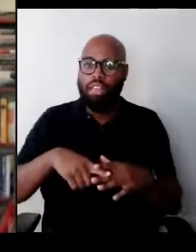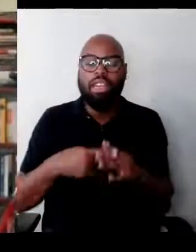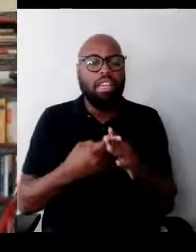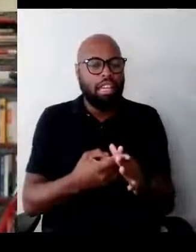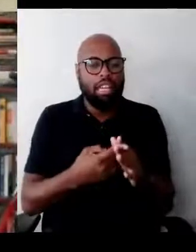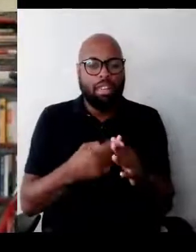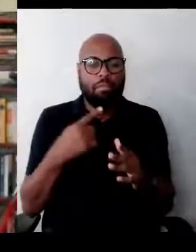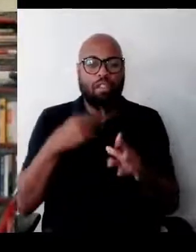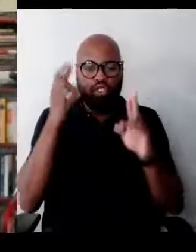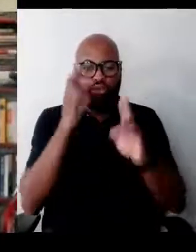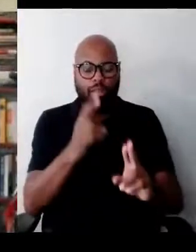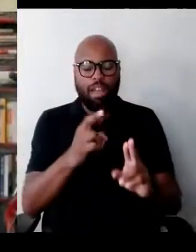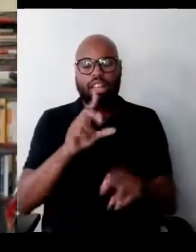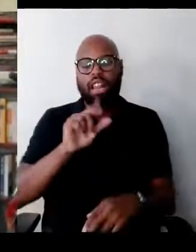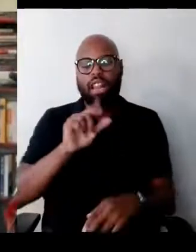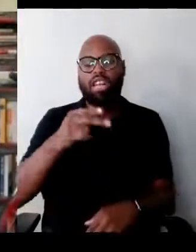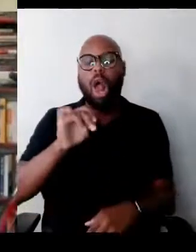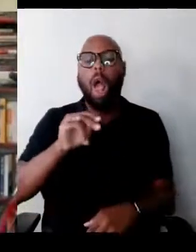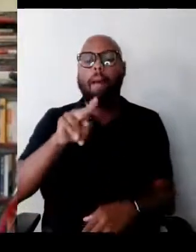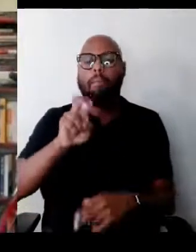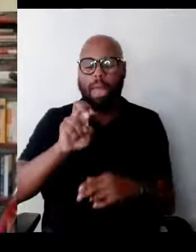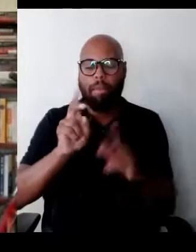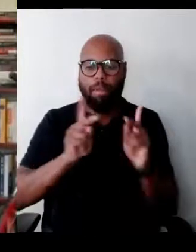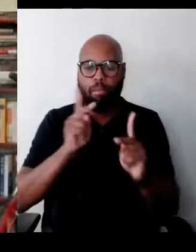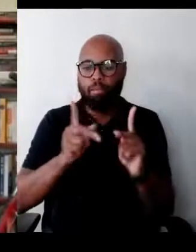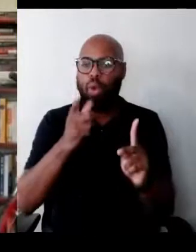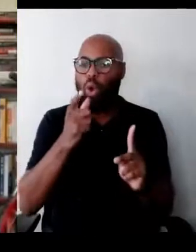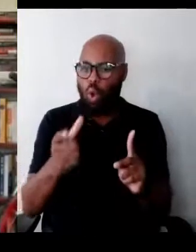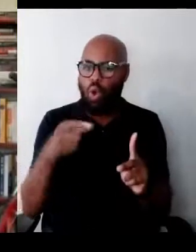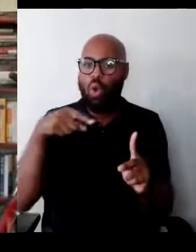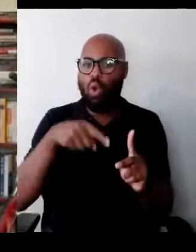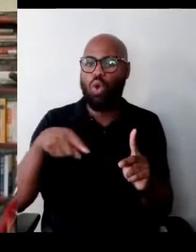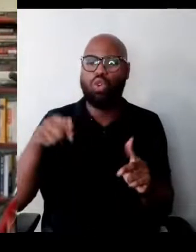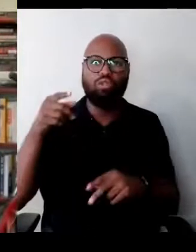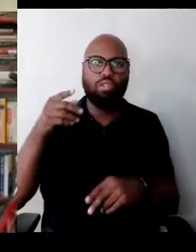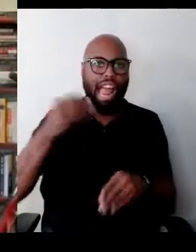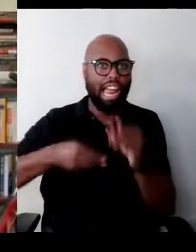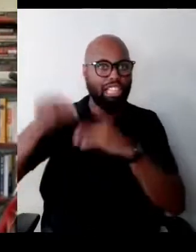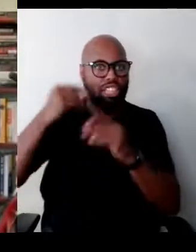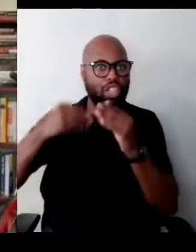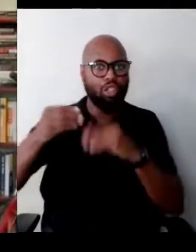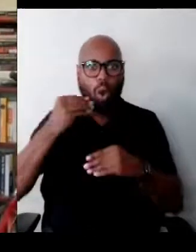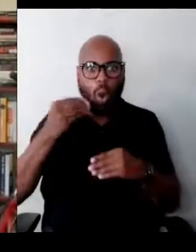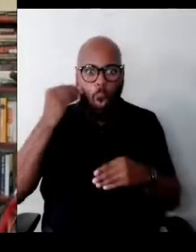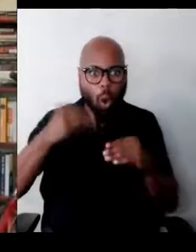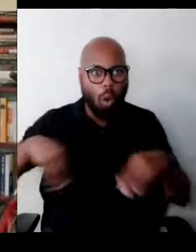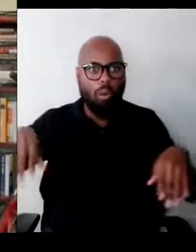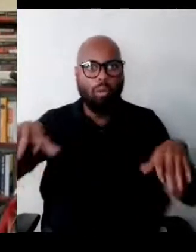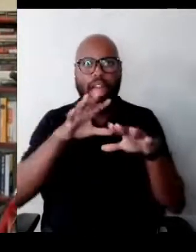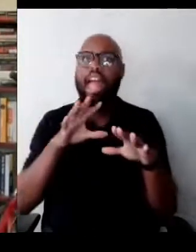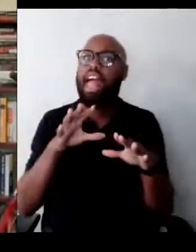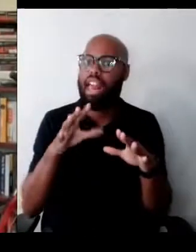upon whose unceded and ancestral homeland lies the city we call Manhattan. Please join me in making this affirmation